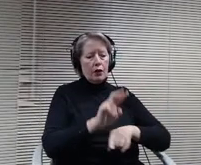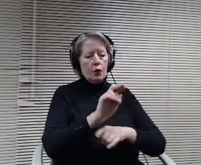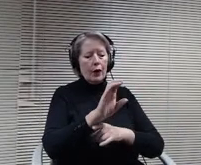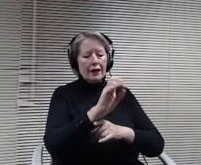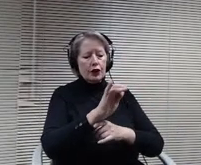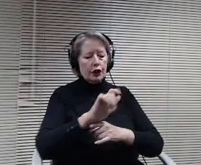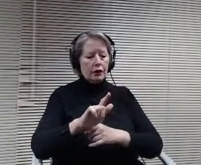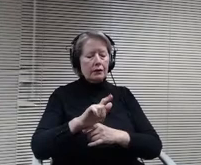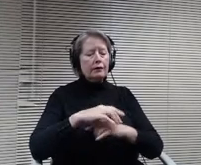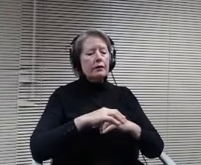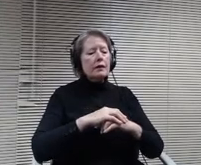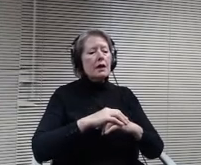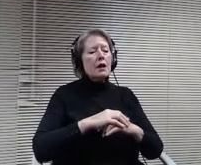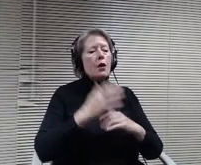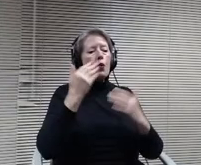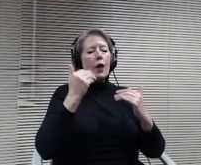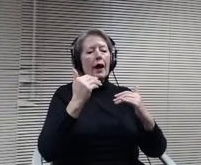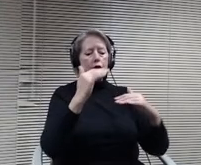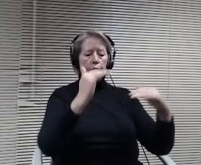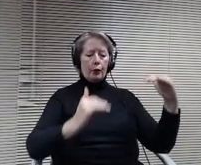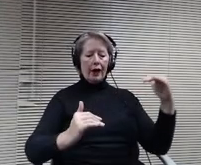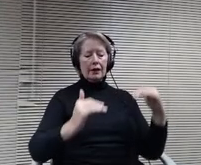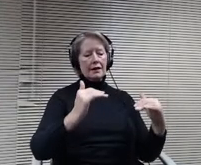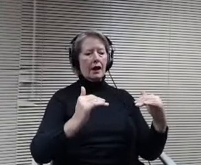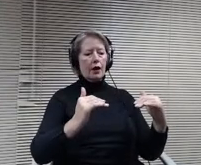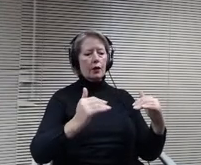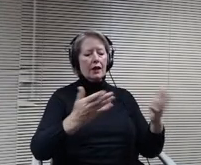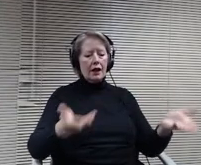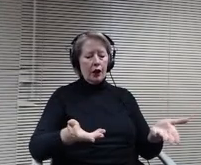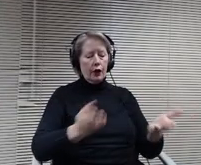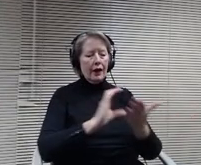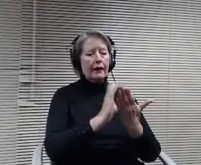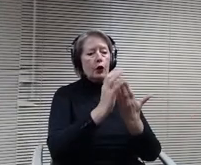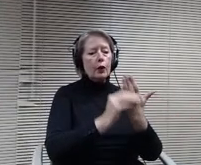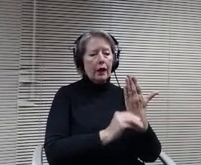curriculum. To clarify, the language detailing the inclusion